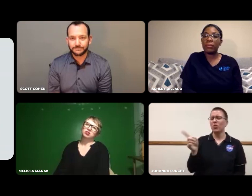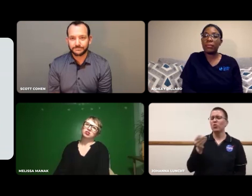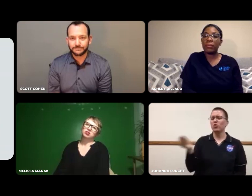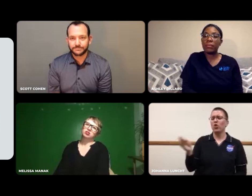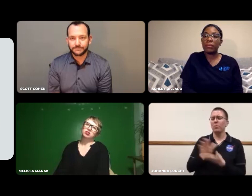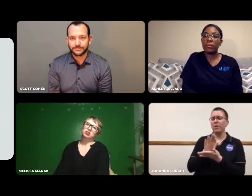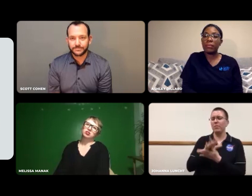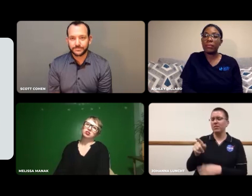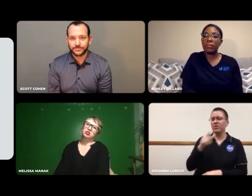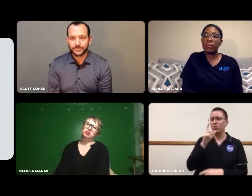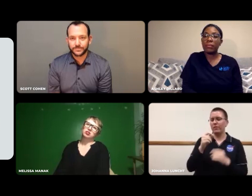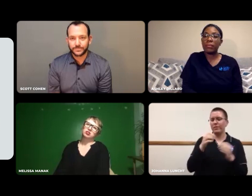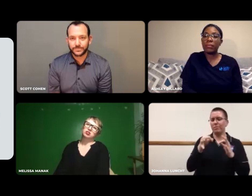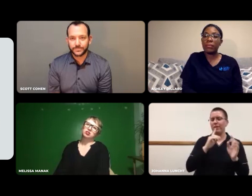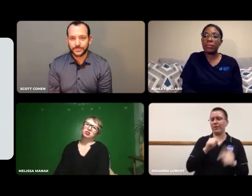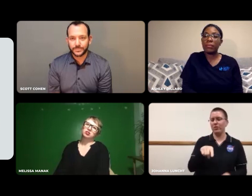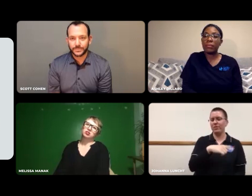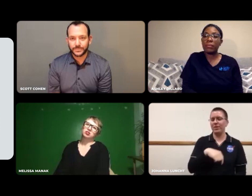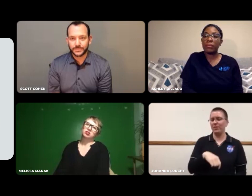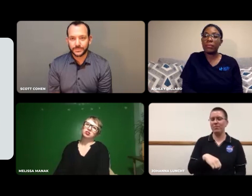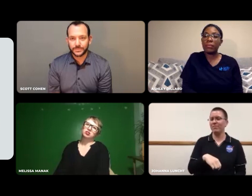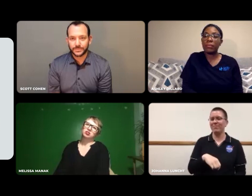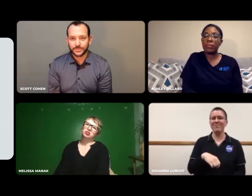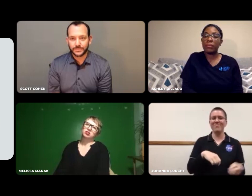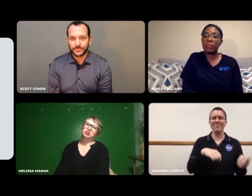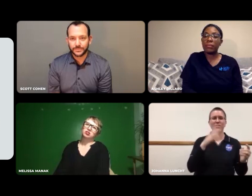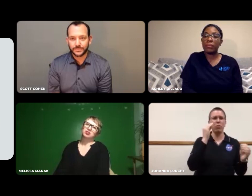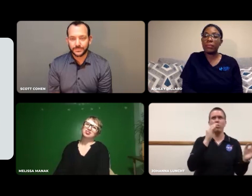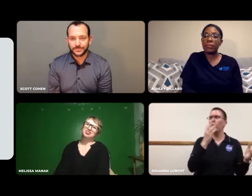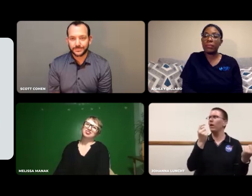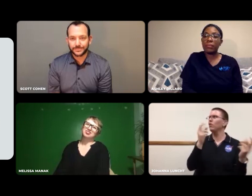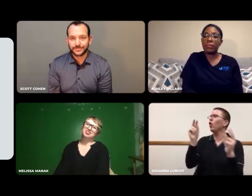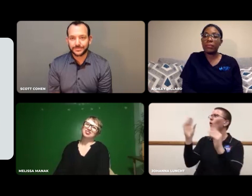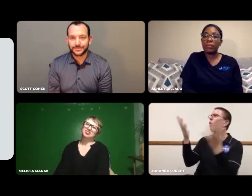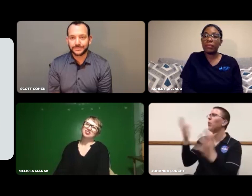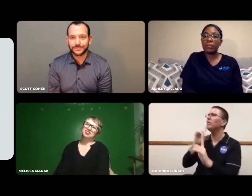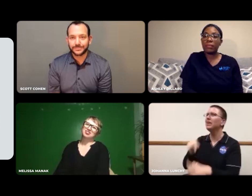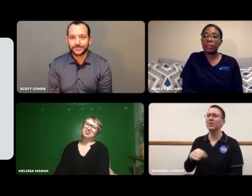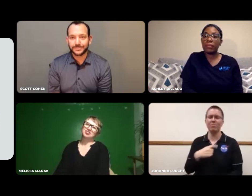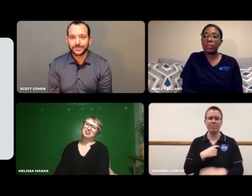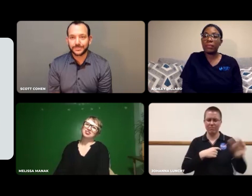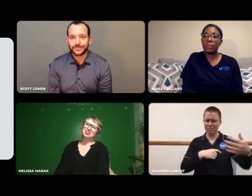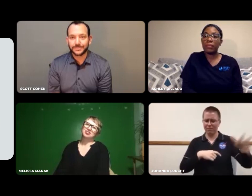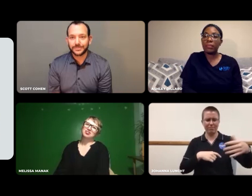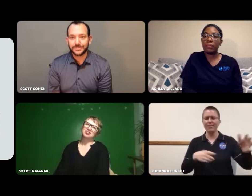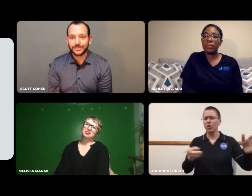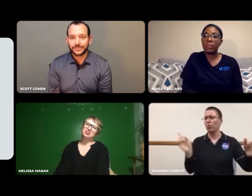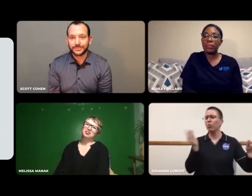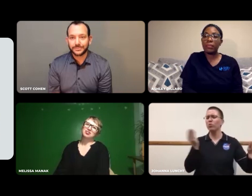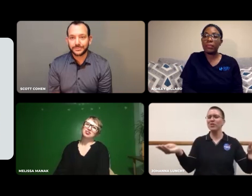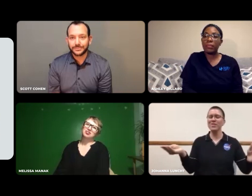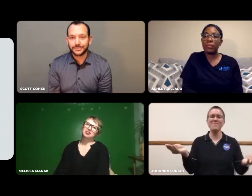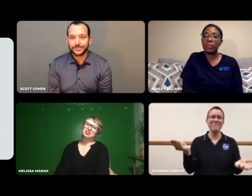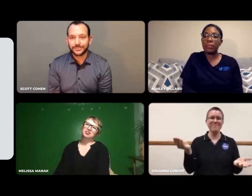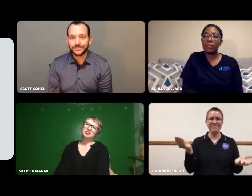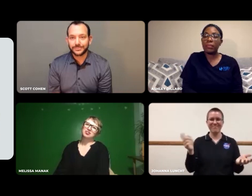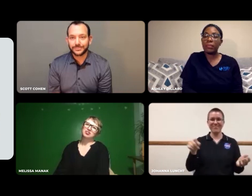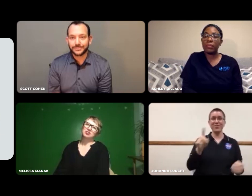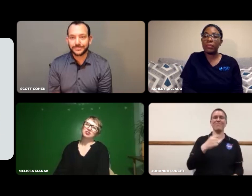and told me to turn my paper and not explain anything. The boys protested and asked for me to explain! I rejected them and turned in my paper to the teacher.